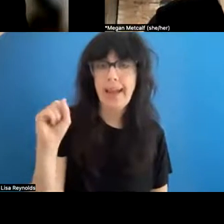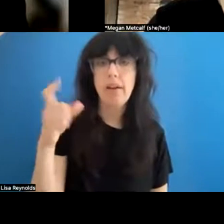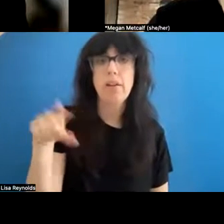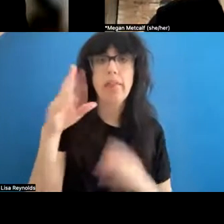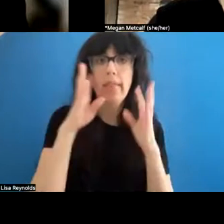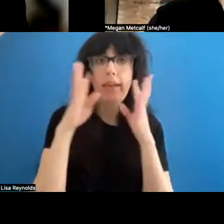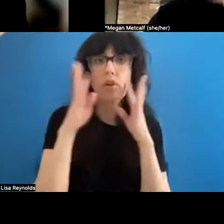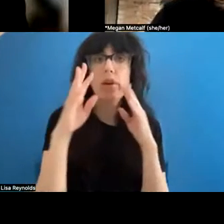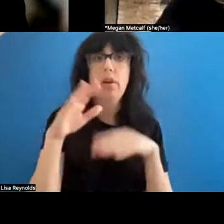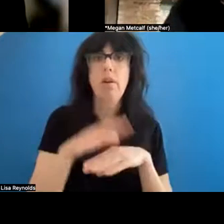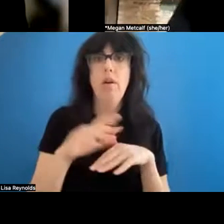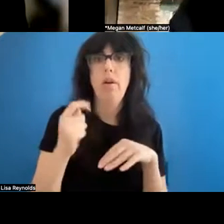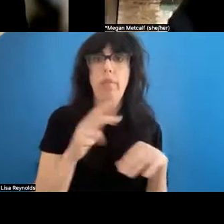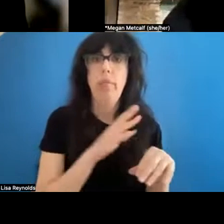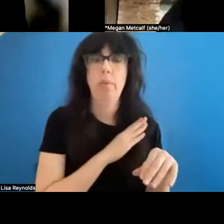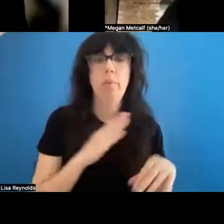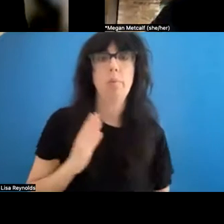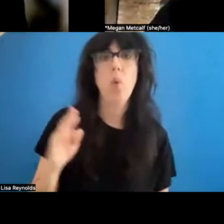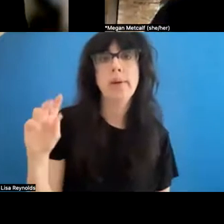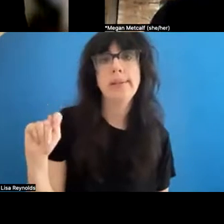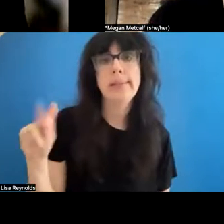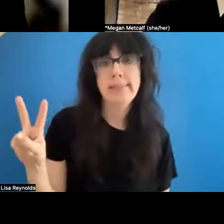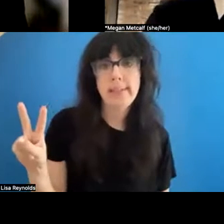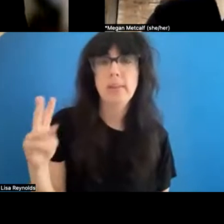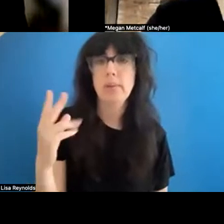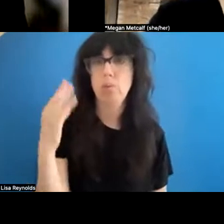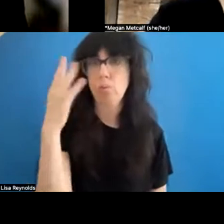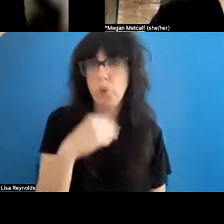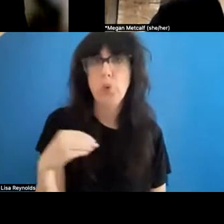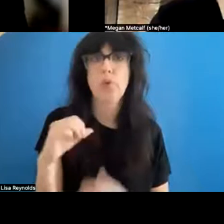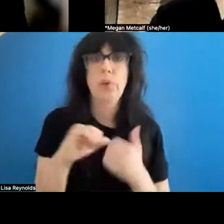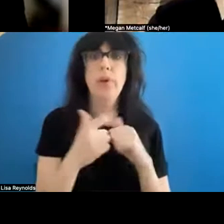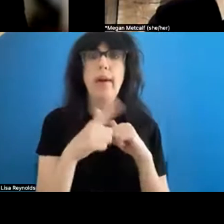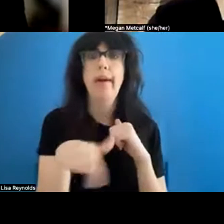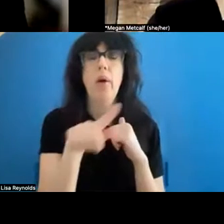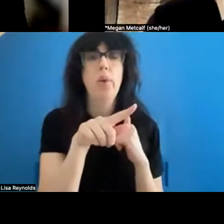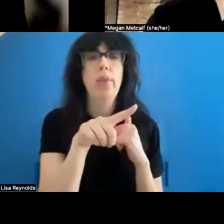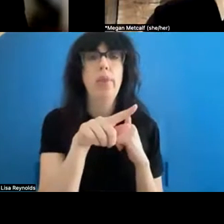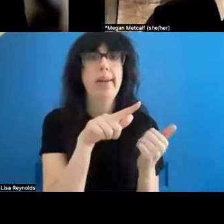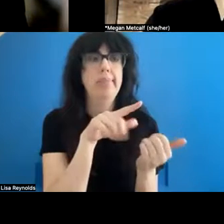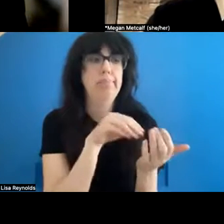, which is a beautiful way that they will document what's in -- what they